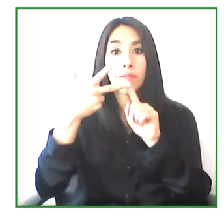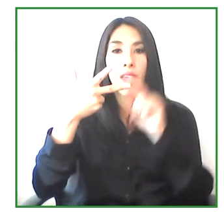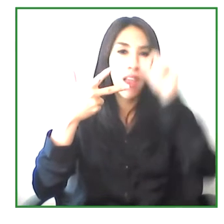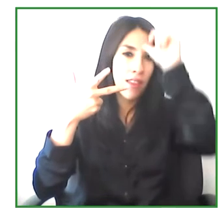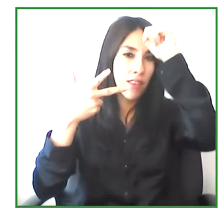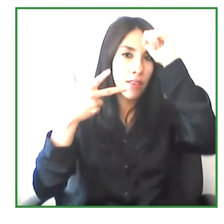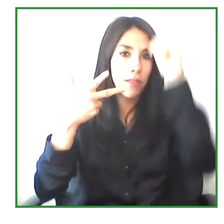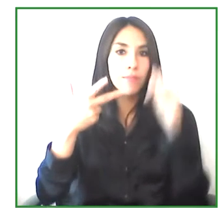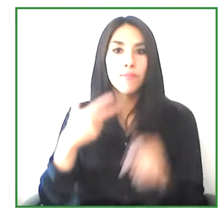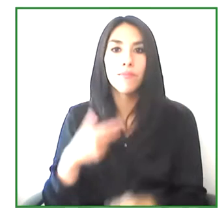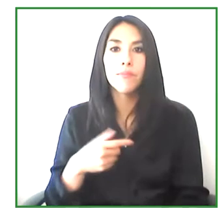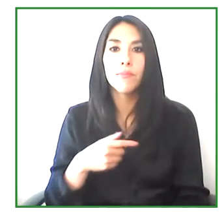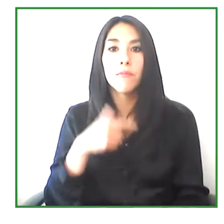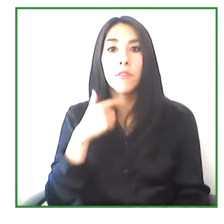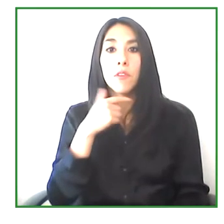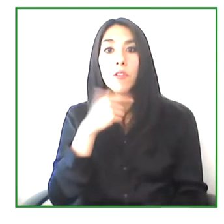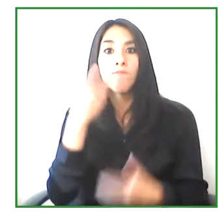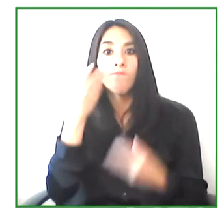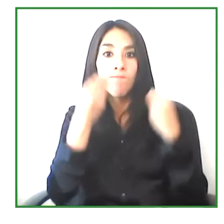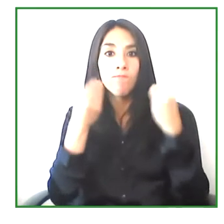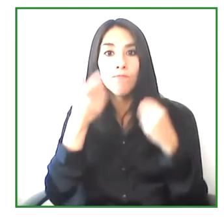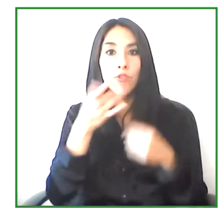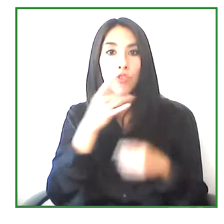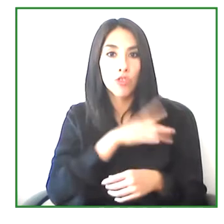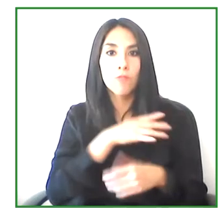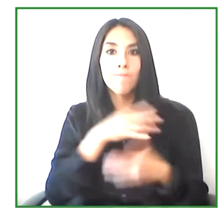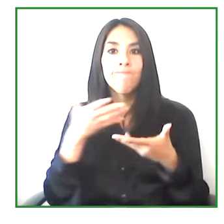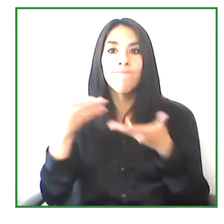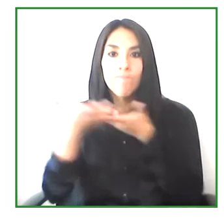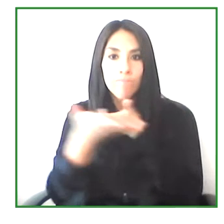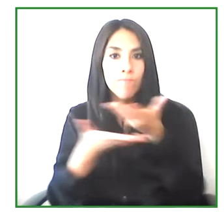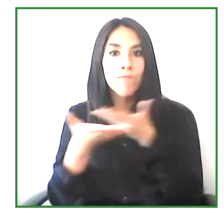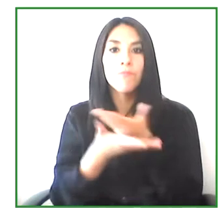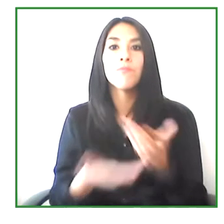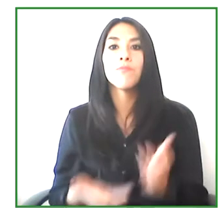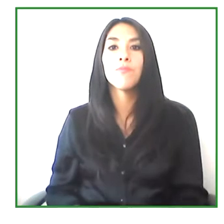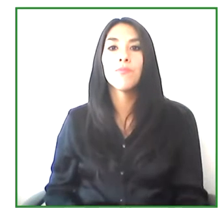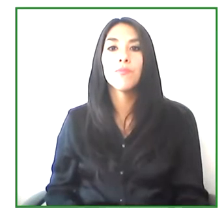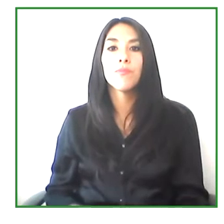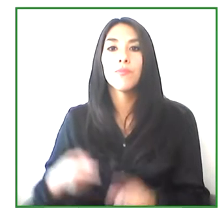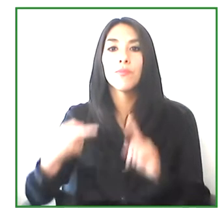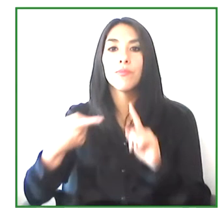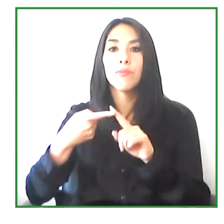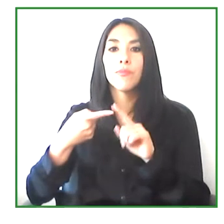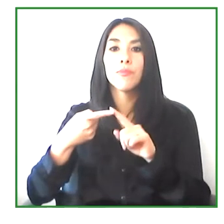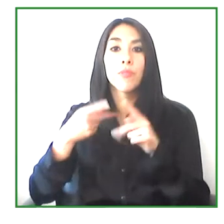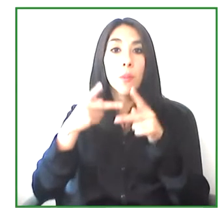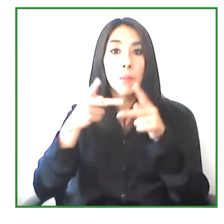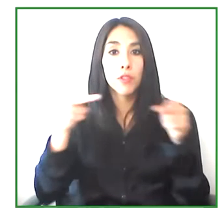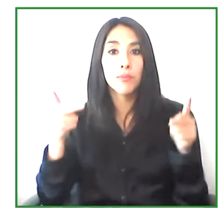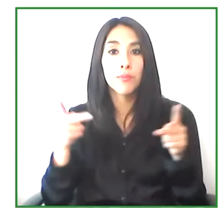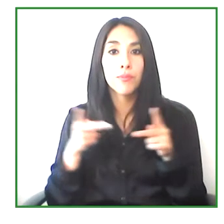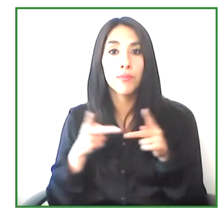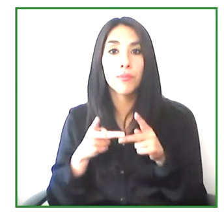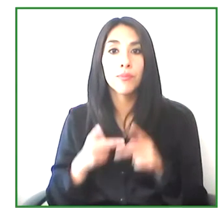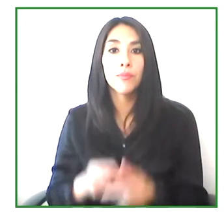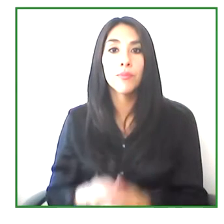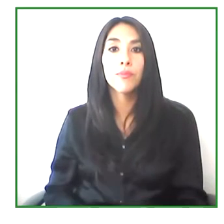of their pilot project implementation with their partners in Chile. The National Institute for Rehabilitation,